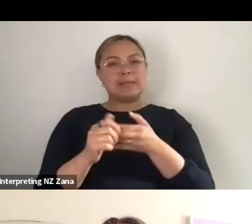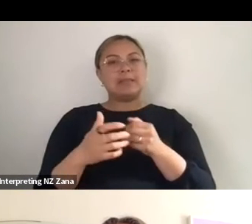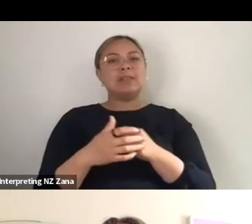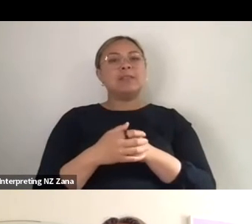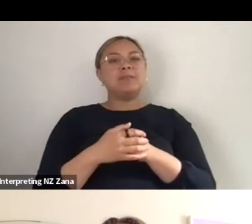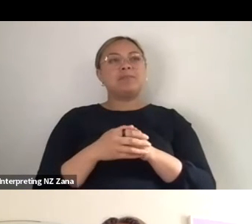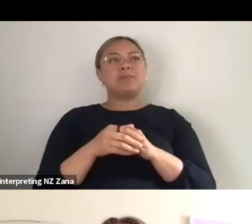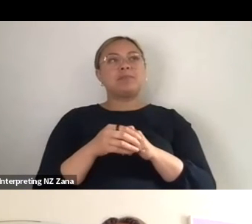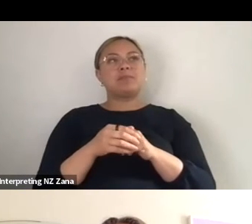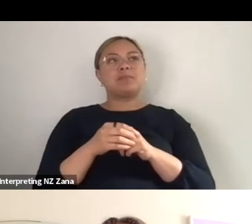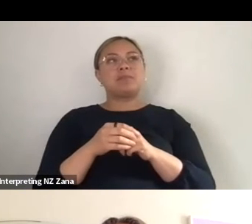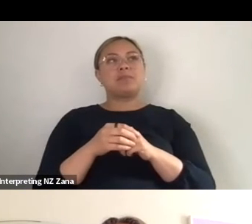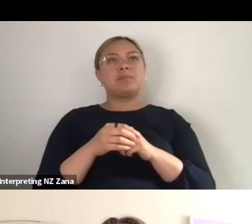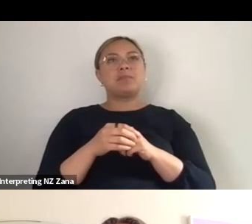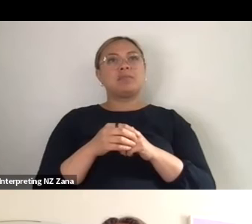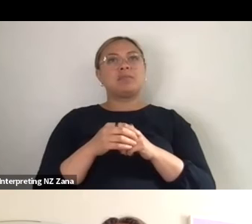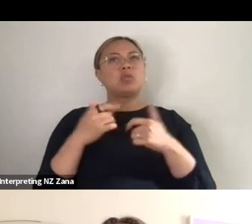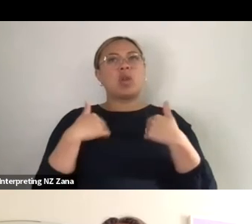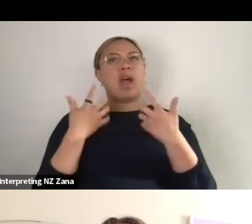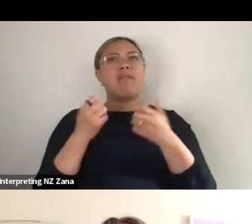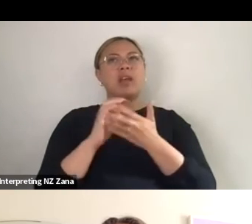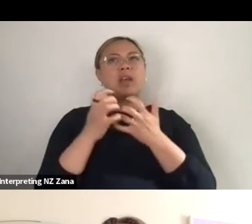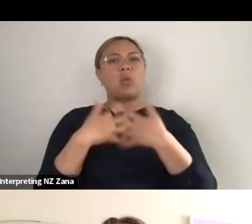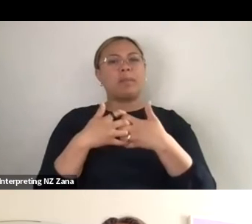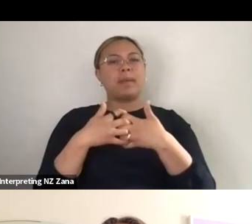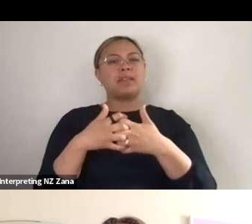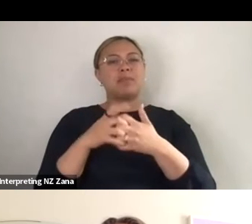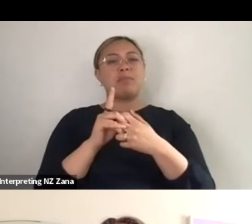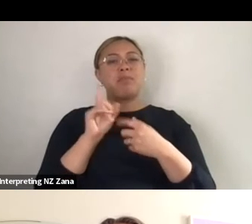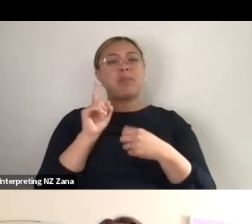Yeah exactly, I think this question is really important. Like how do we not just presume that